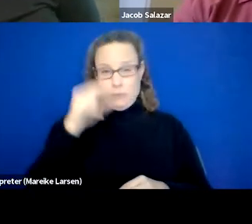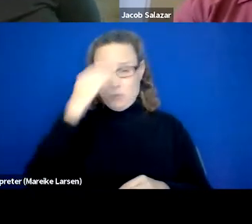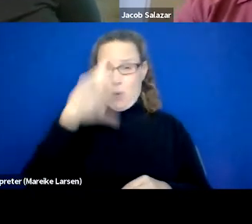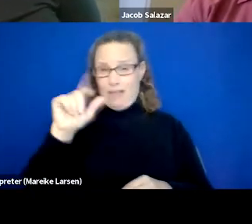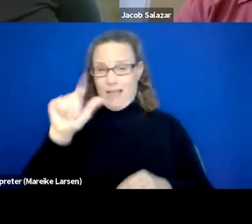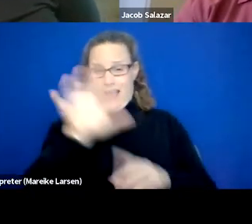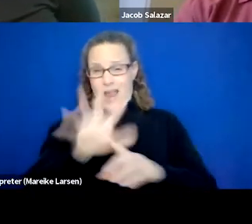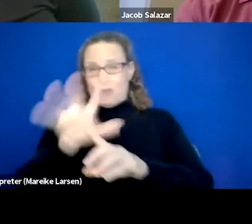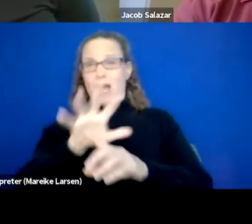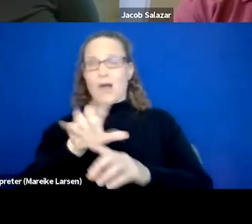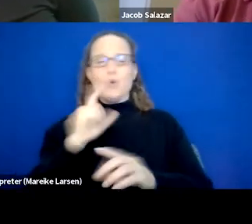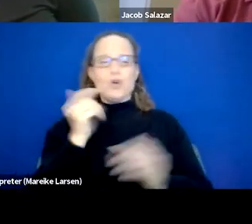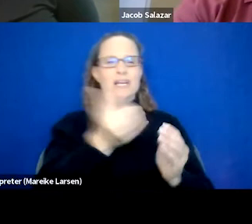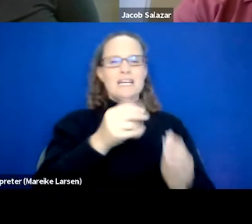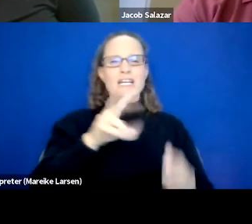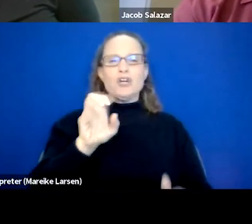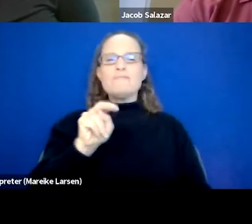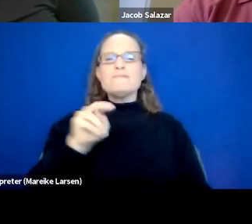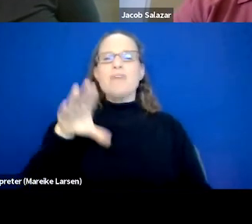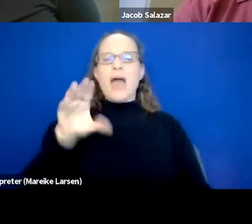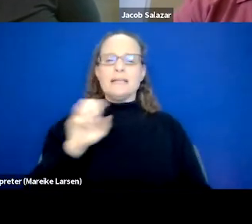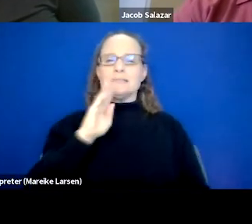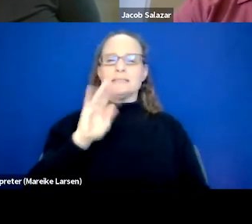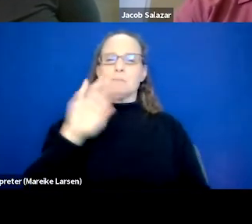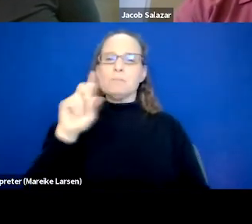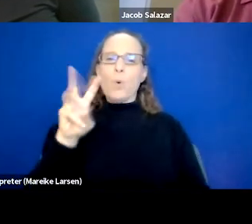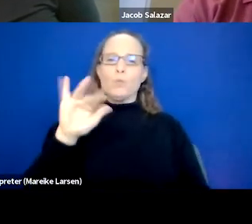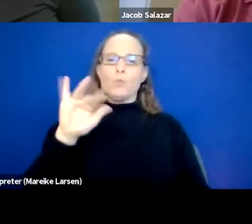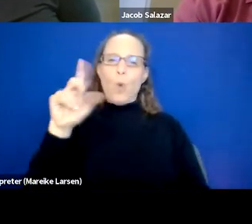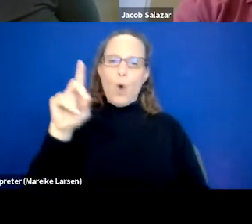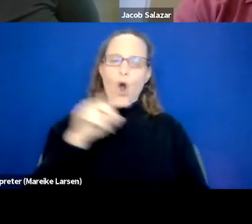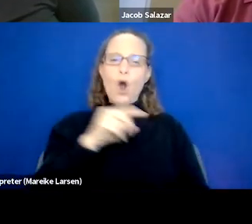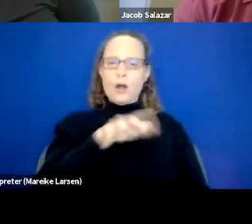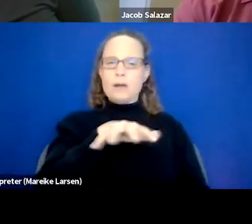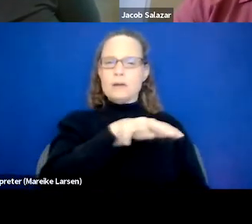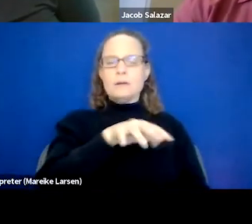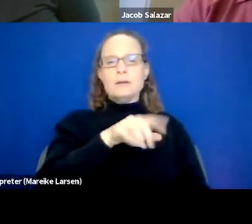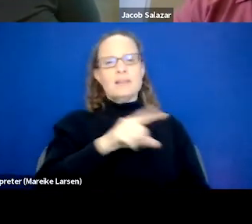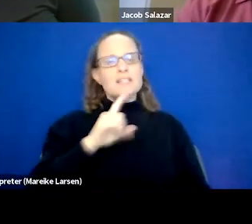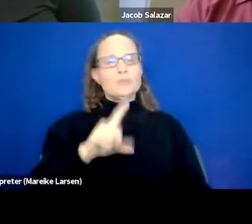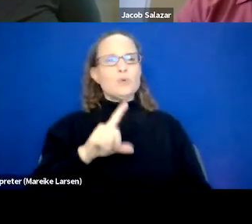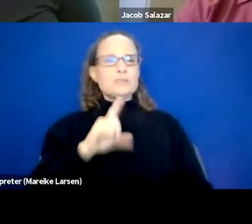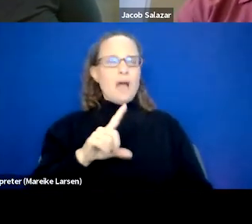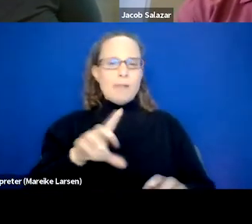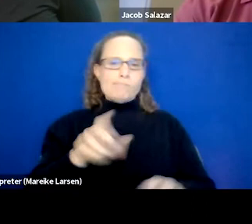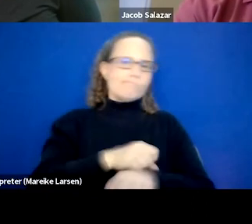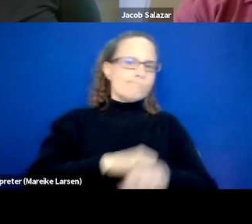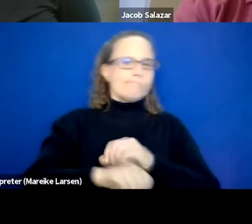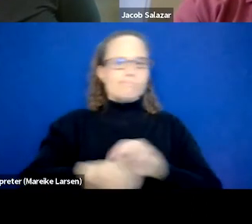we're right near the Venice boardwalk, and these were some just proactive nuns